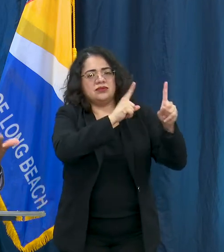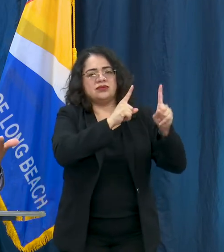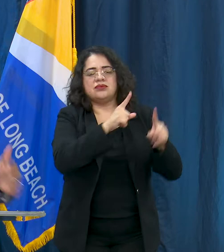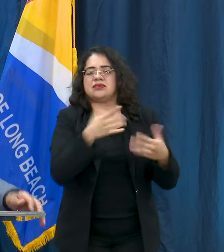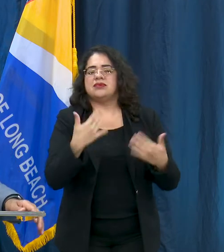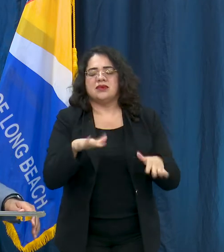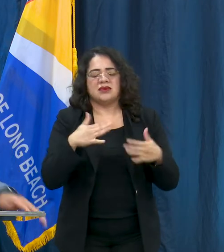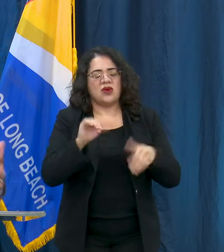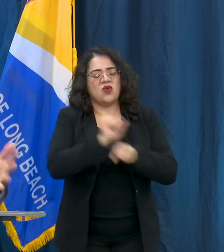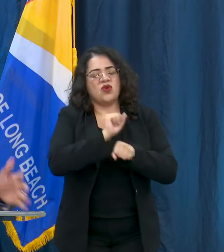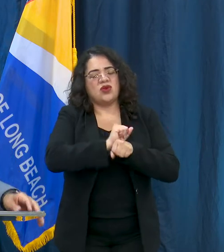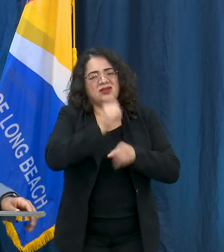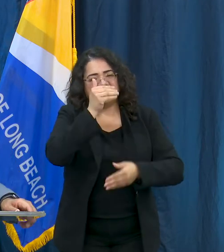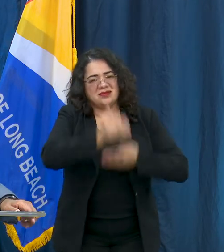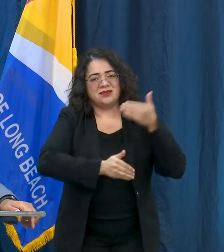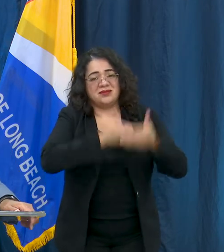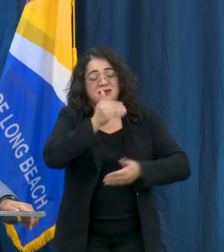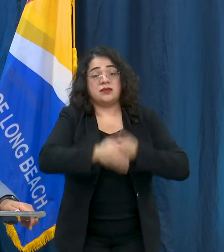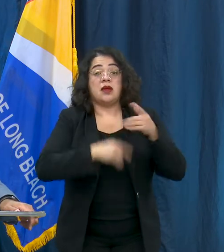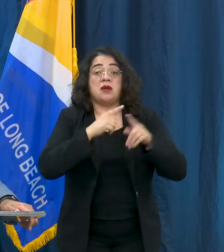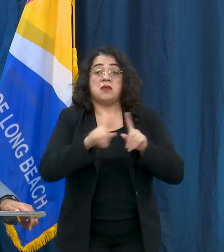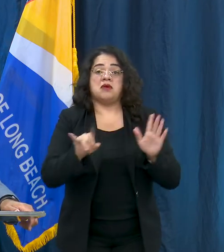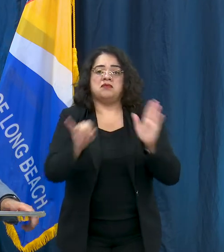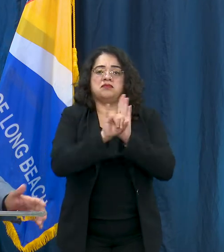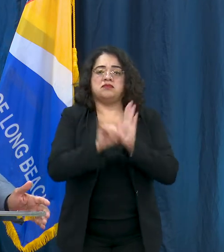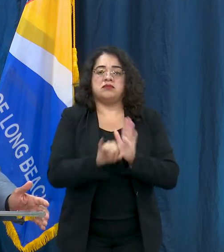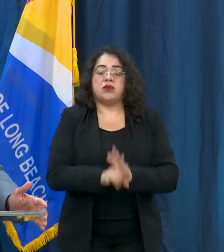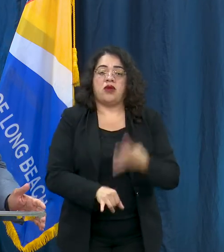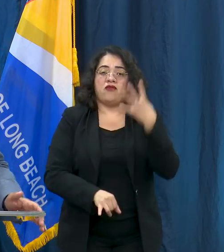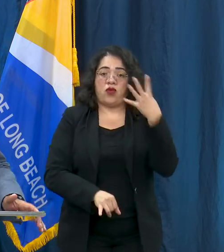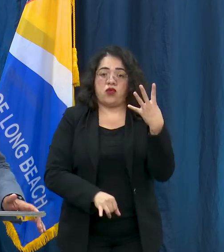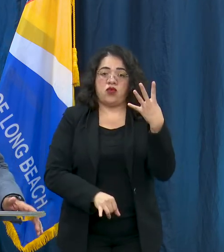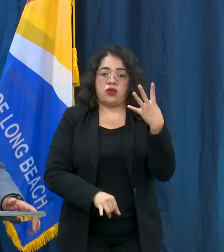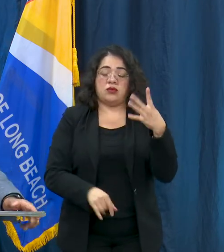this week there are four key steps. The first is acknowledging the existence